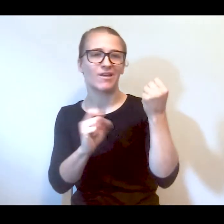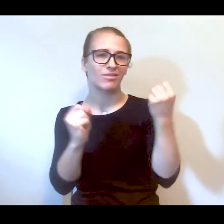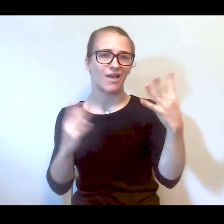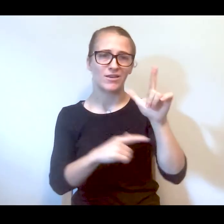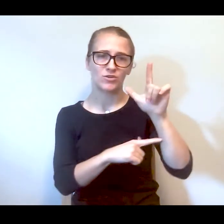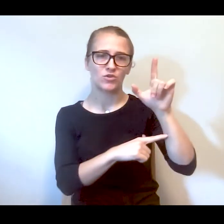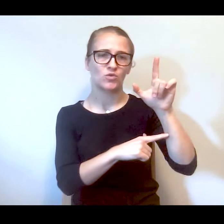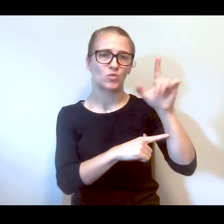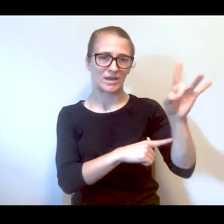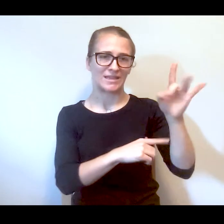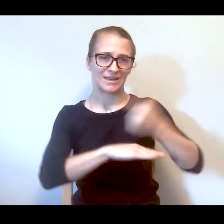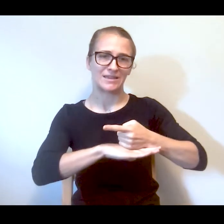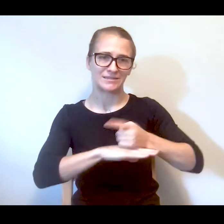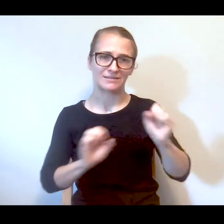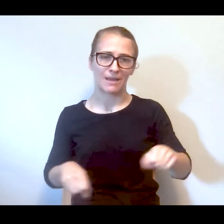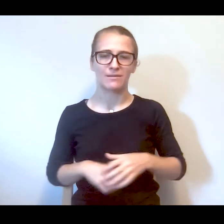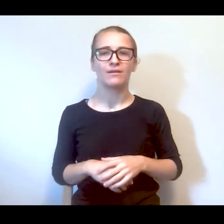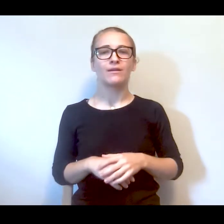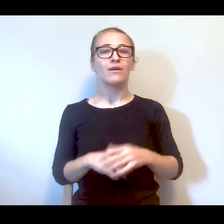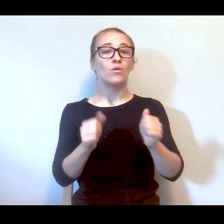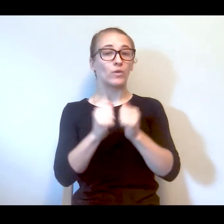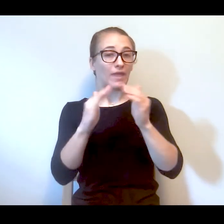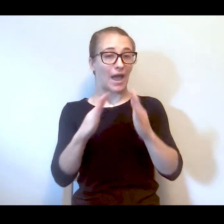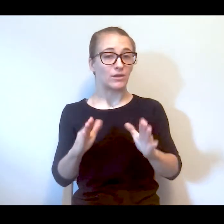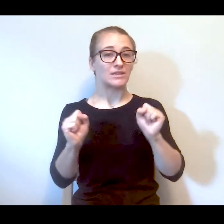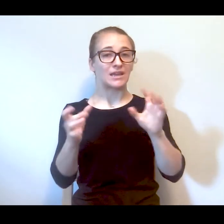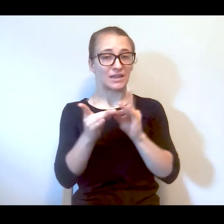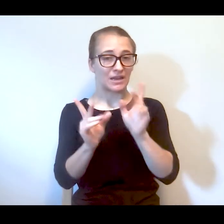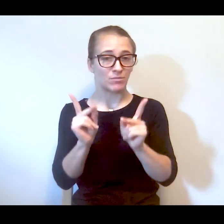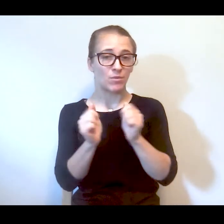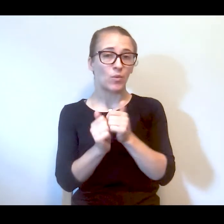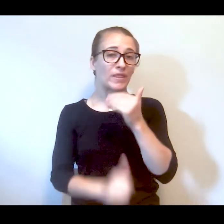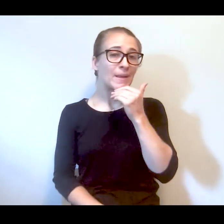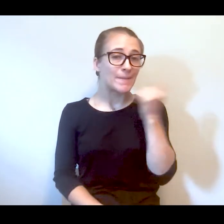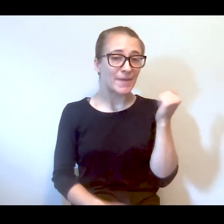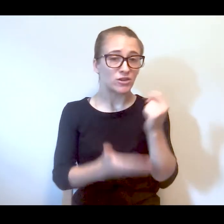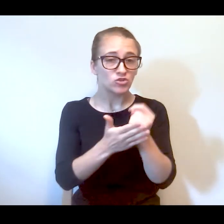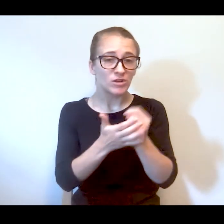that time. So in addition to housing we can link people with better treatment resources or more